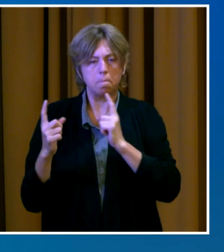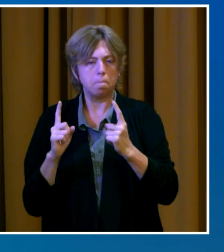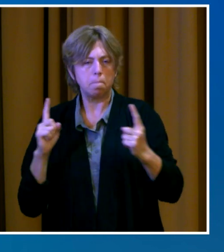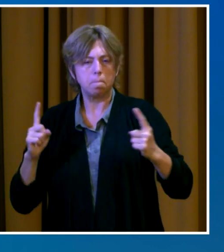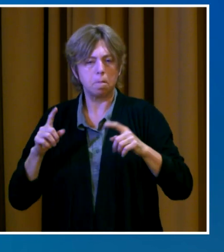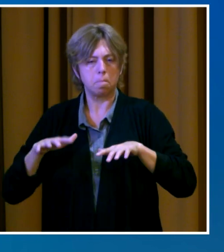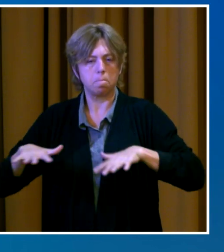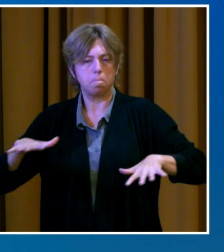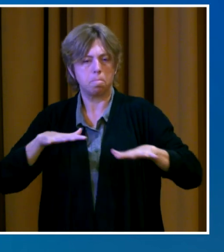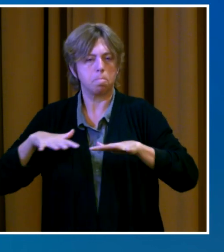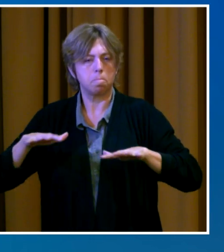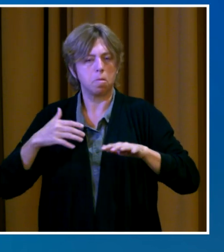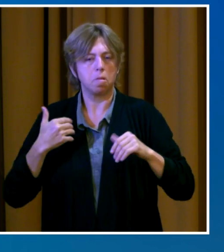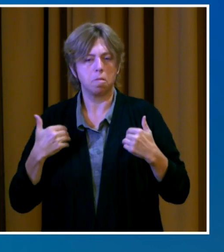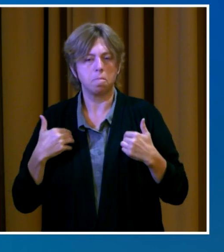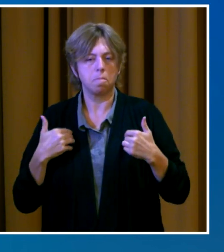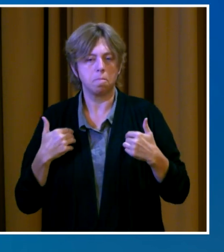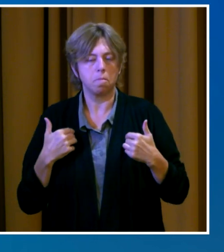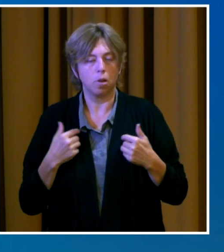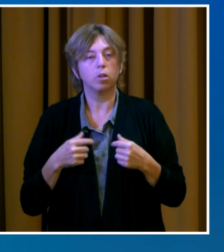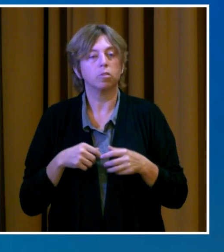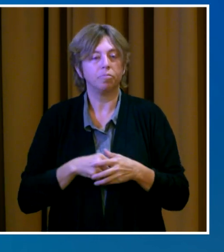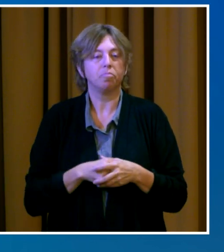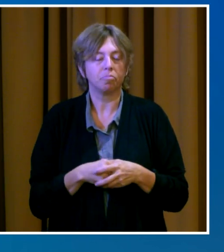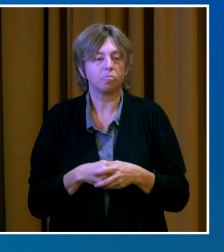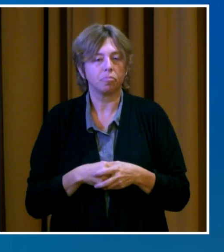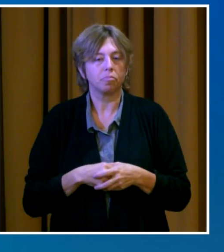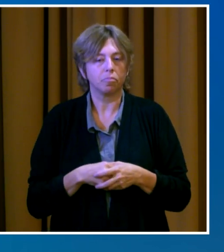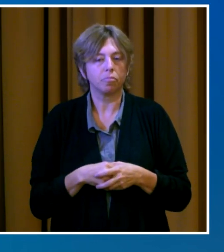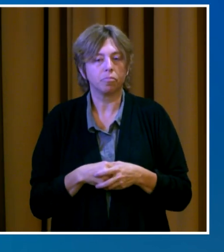Our popular virtual meeting format will continue to remain